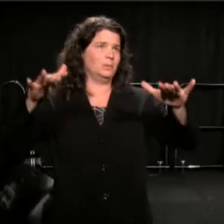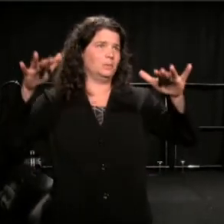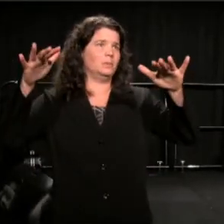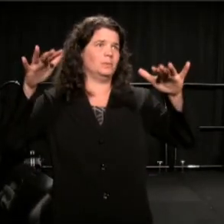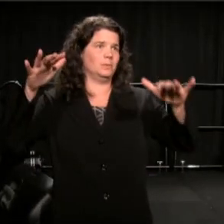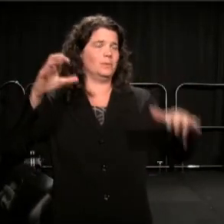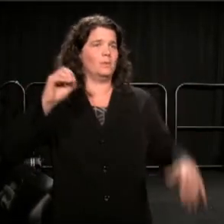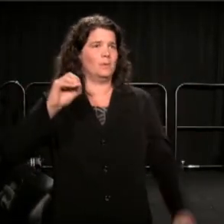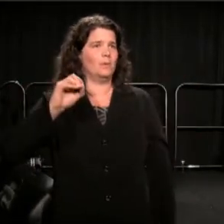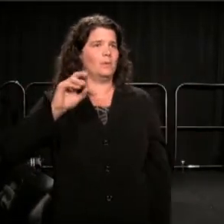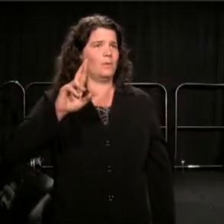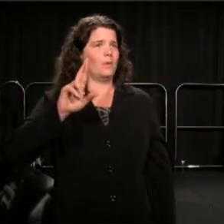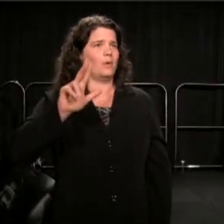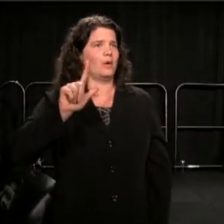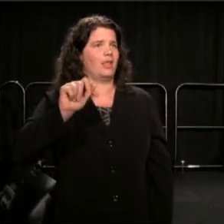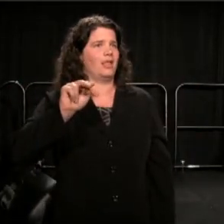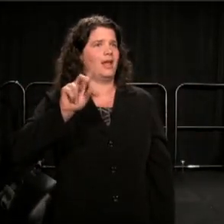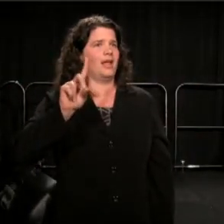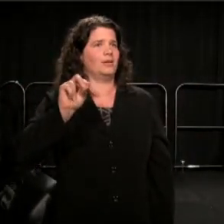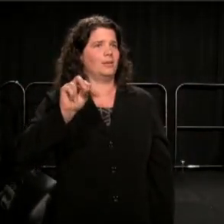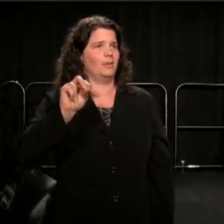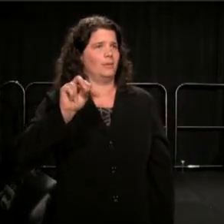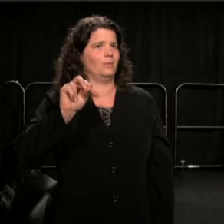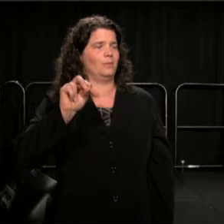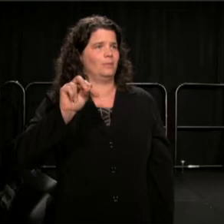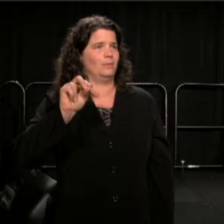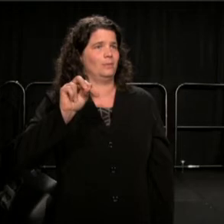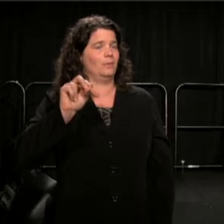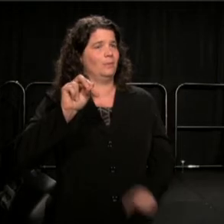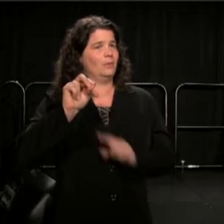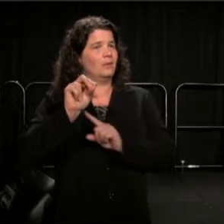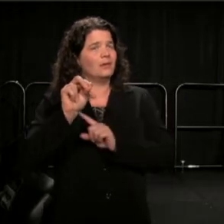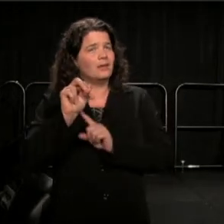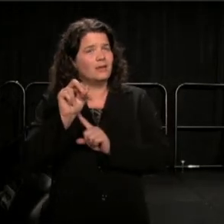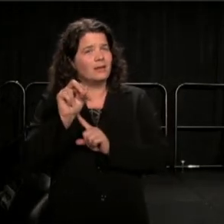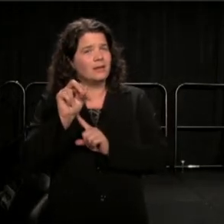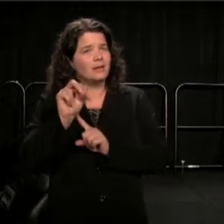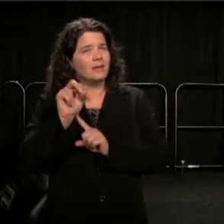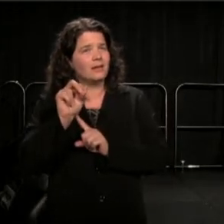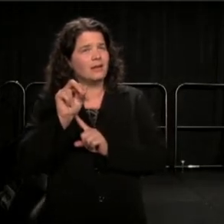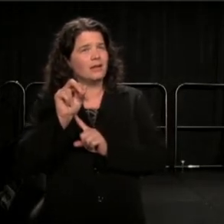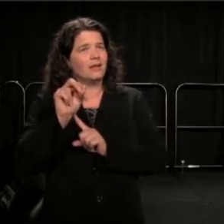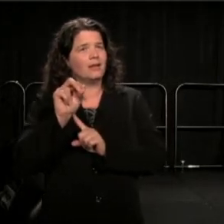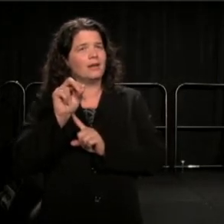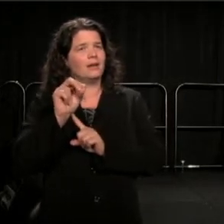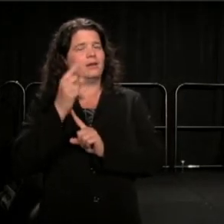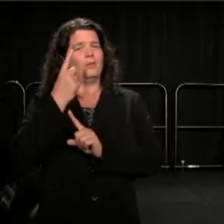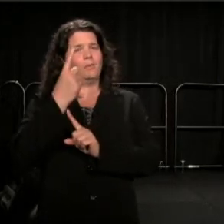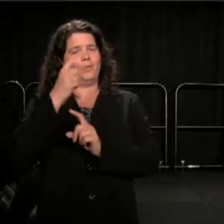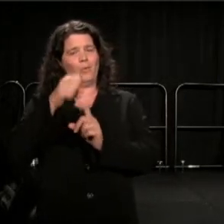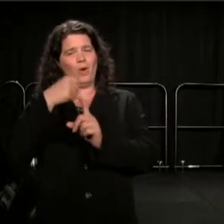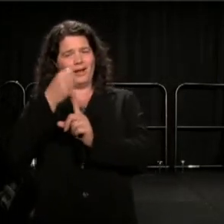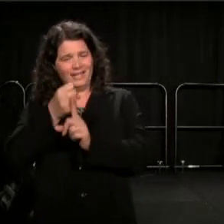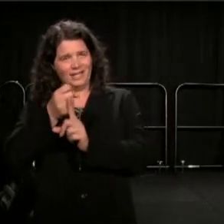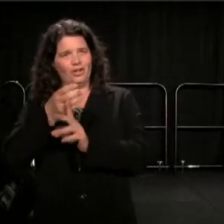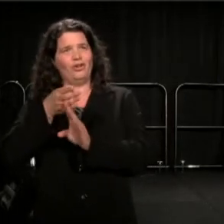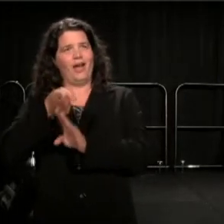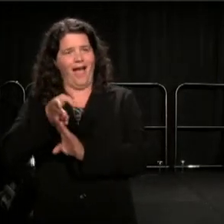Which happened just shy of one year of the memorial of the massacre of Mother Emmanuel A.M.E Church, in Charleston.